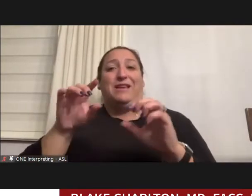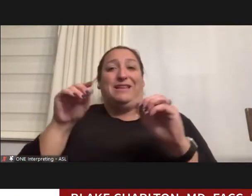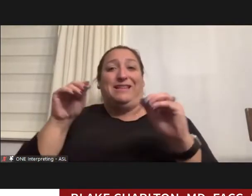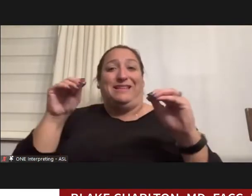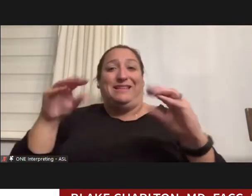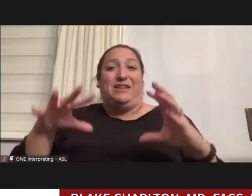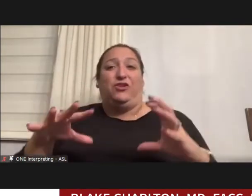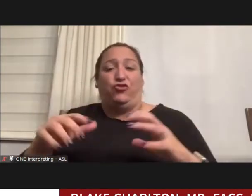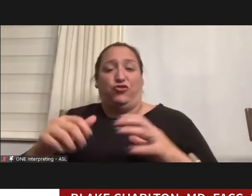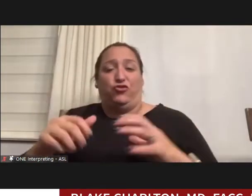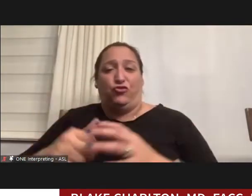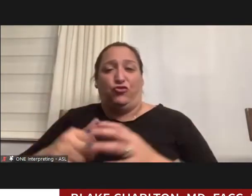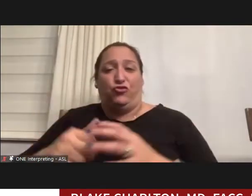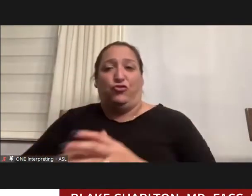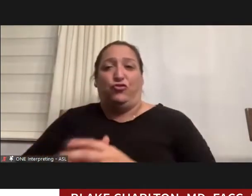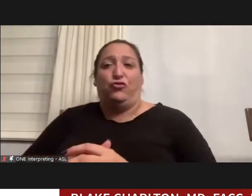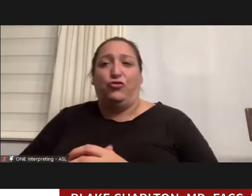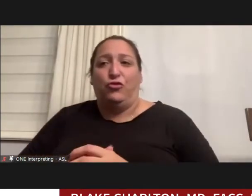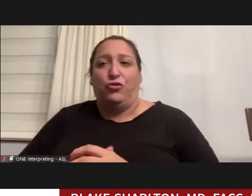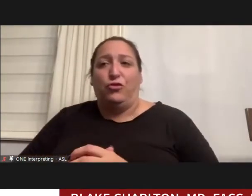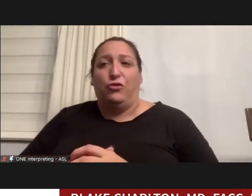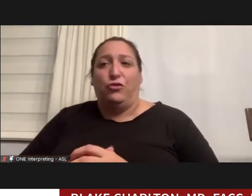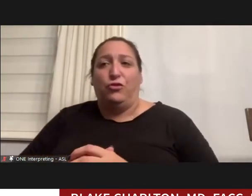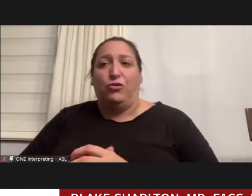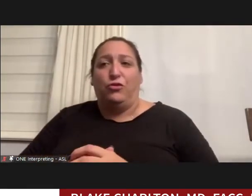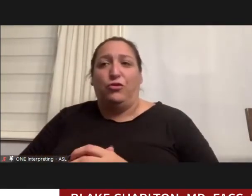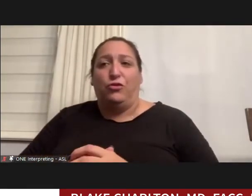And during this time I decided what I really wanted to do was write novels.